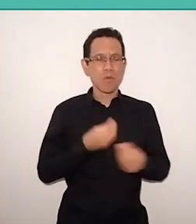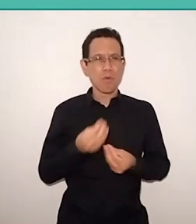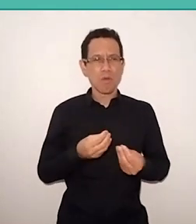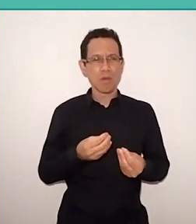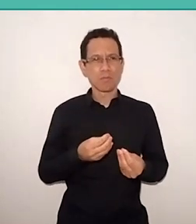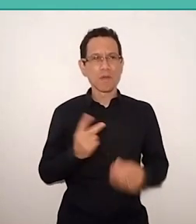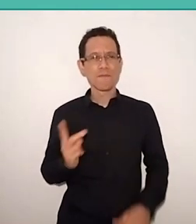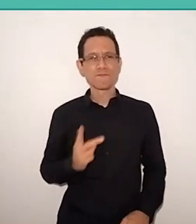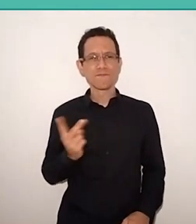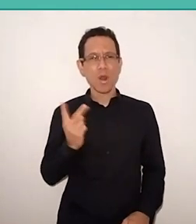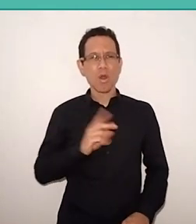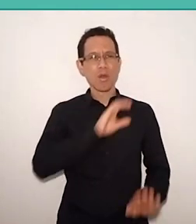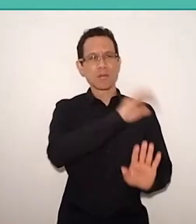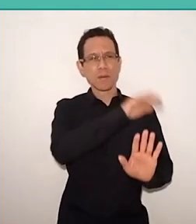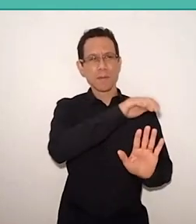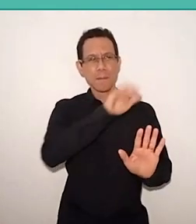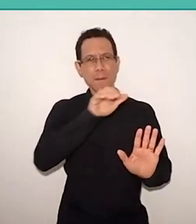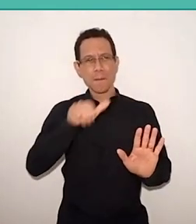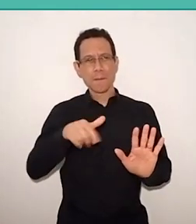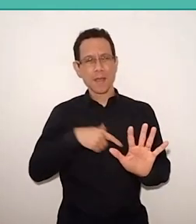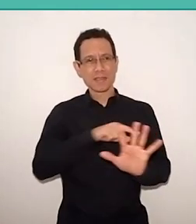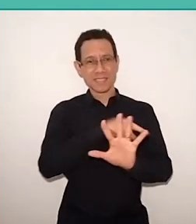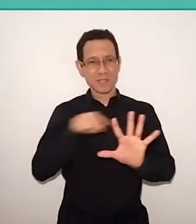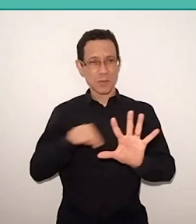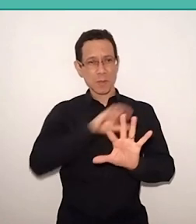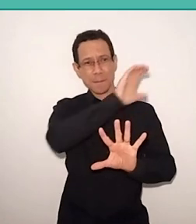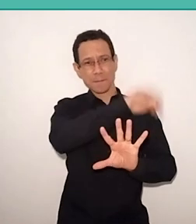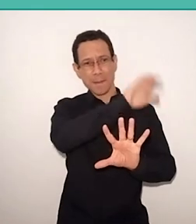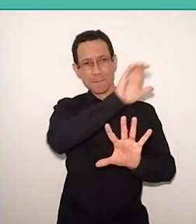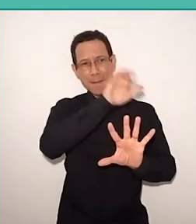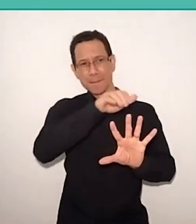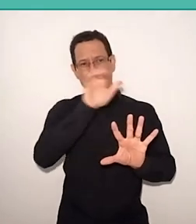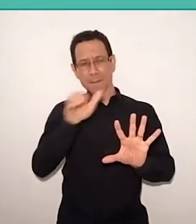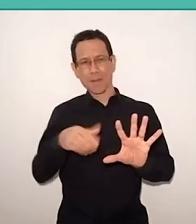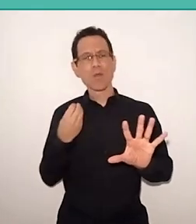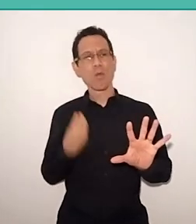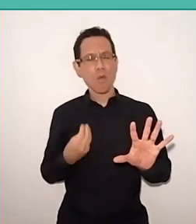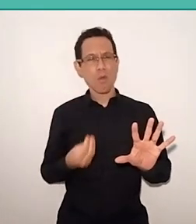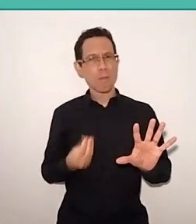so these boys could do this kind of thing, disrespecting life?